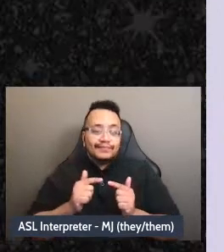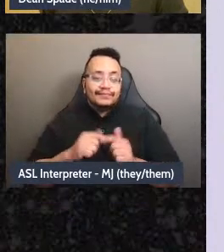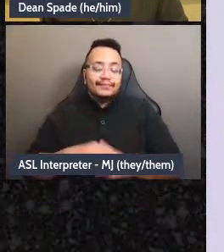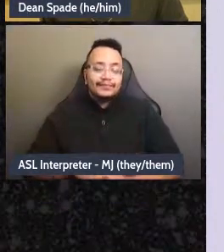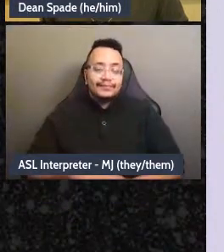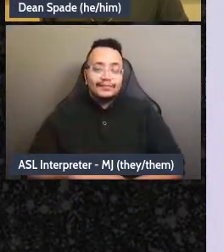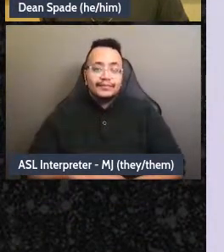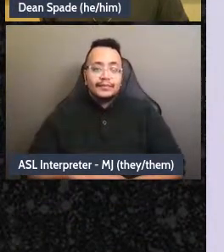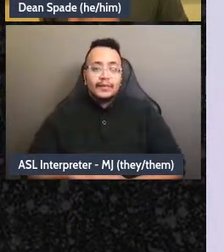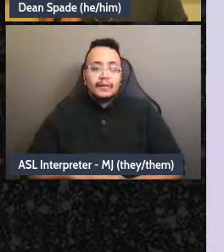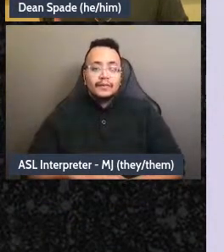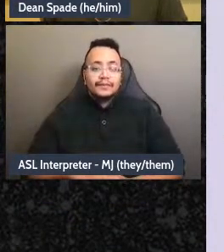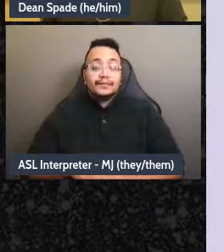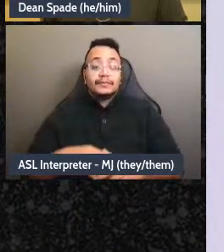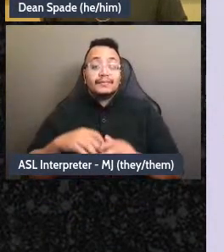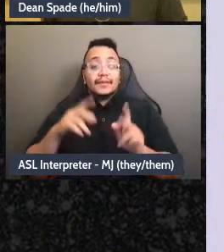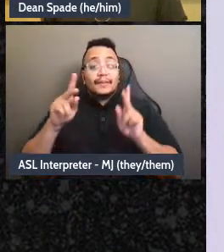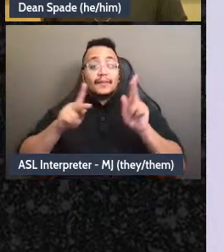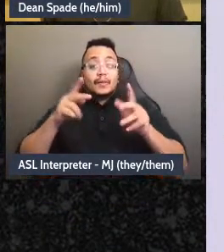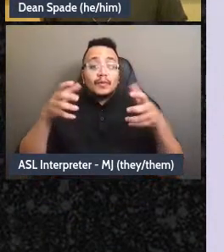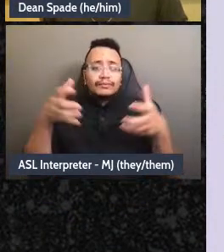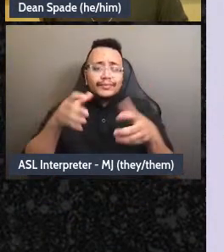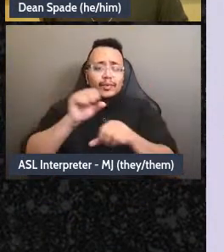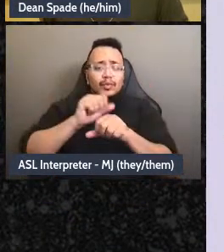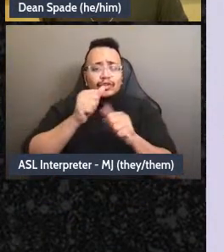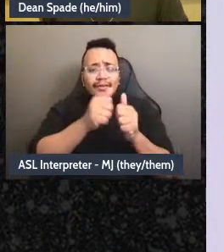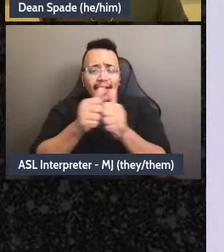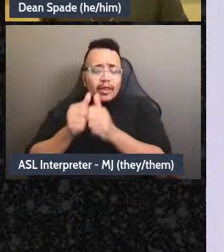When people work together and decide things together, they tend to stick to their values.